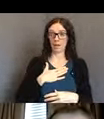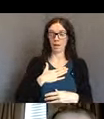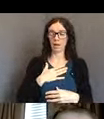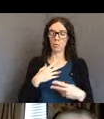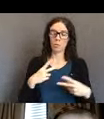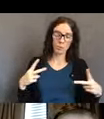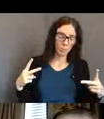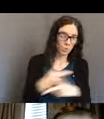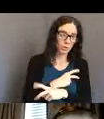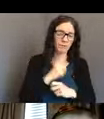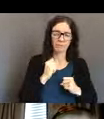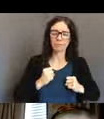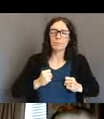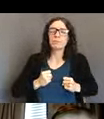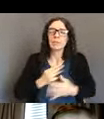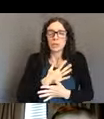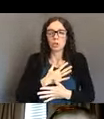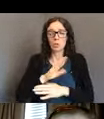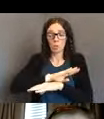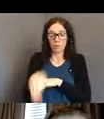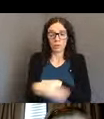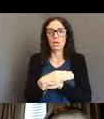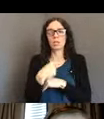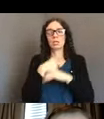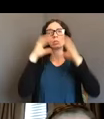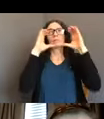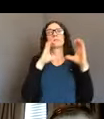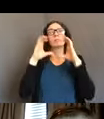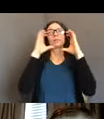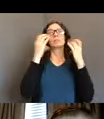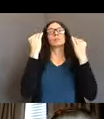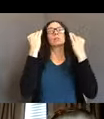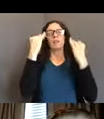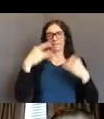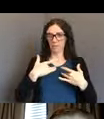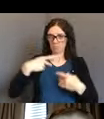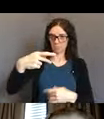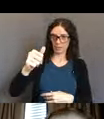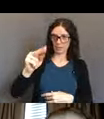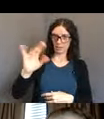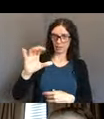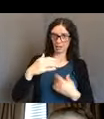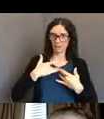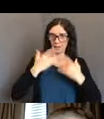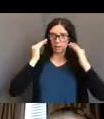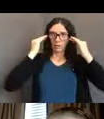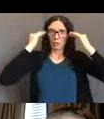and literally drove me to some extensive panic attacks was what would I do if